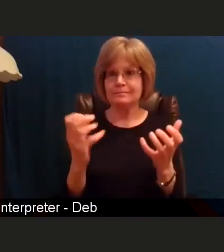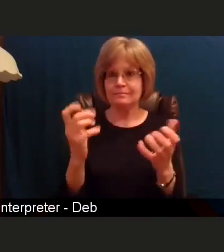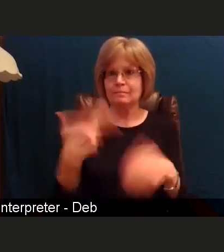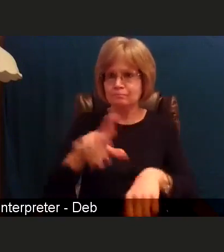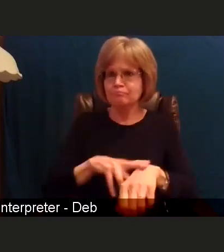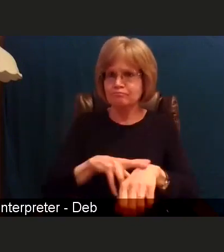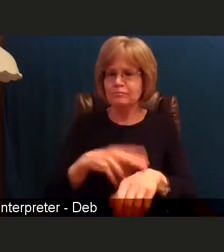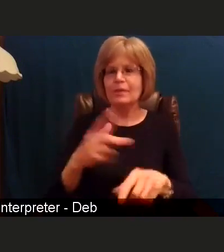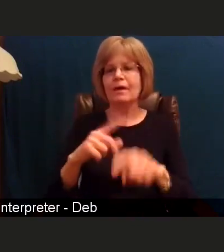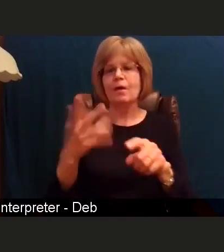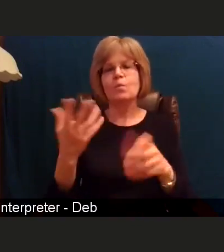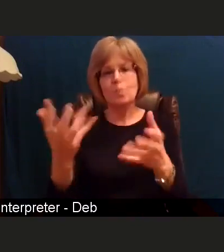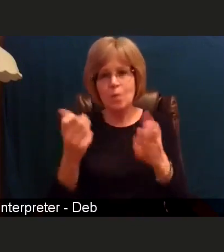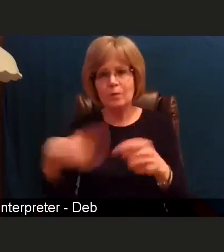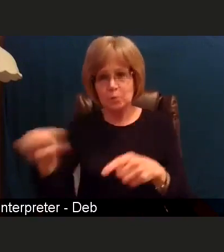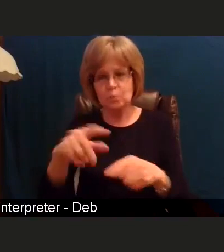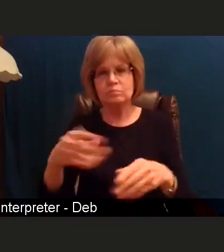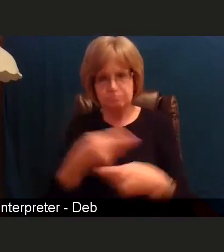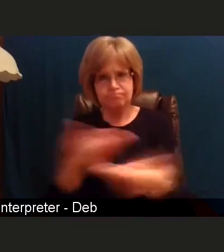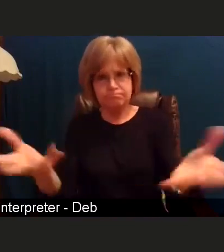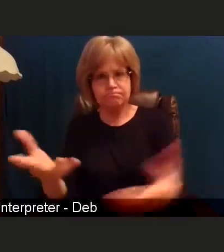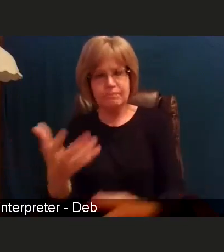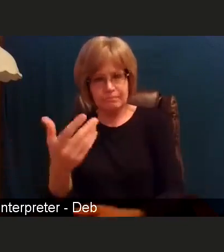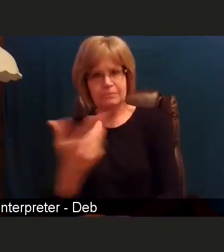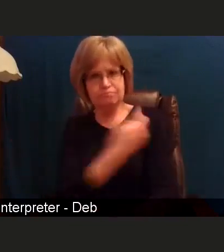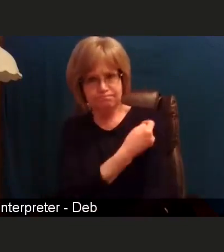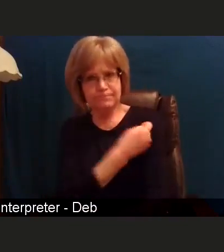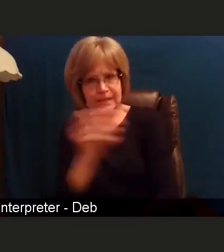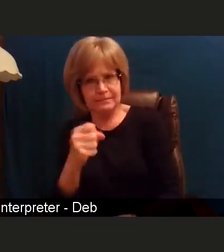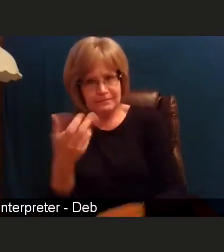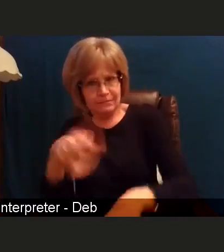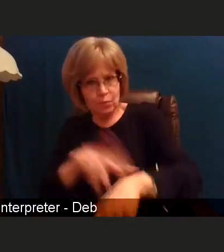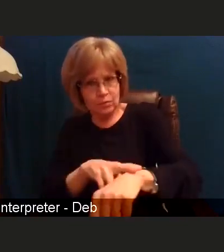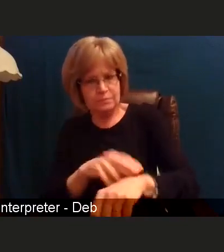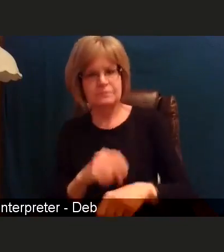So as the state has outlined the tier or phase 1A,